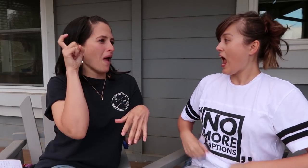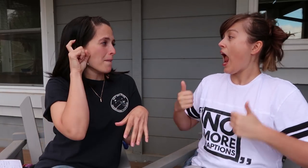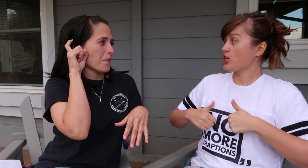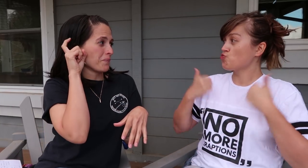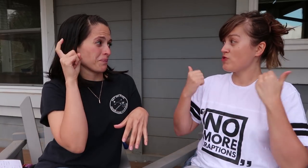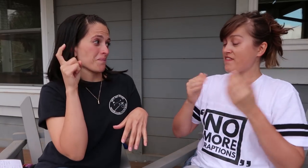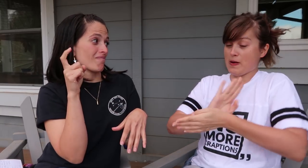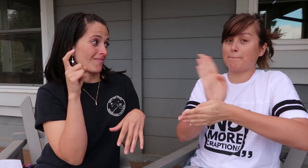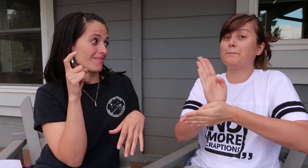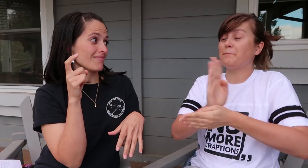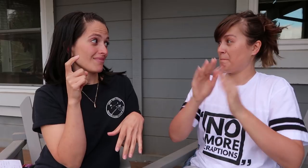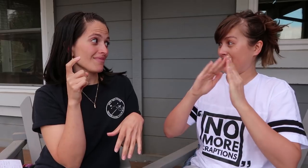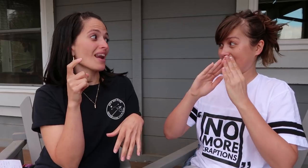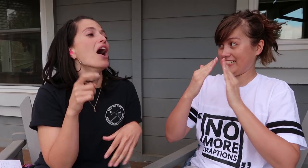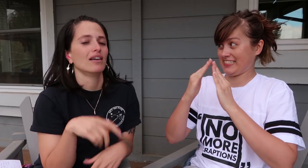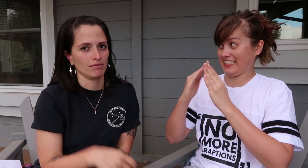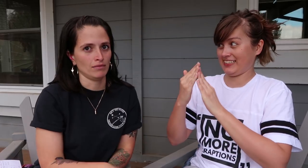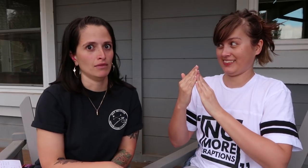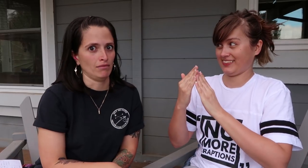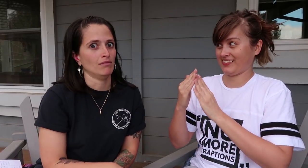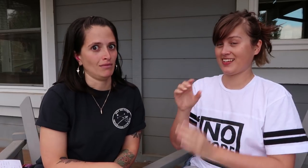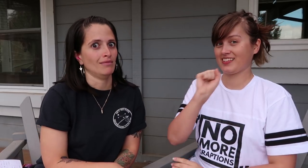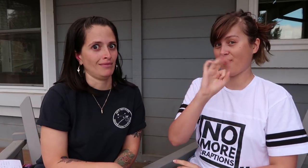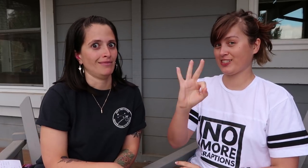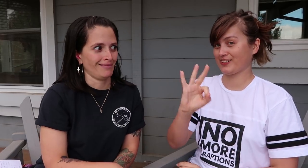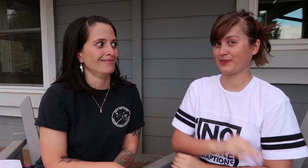And you live in a very busy city: San Francisco.